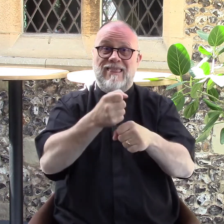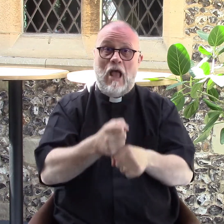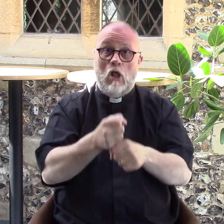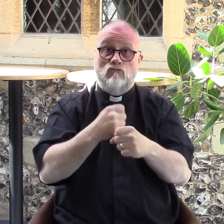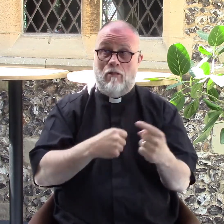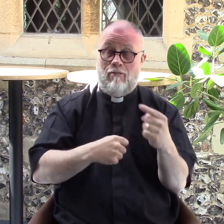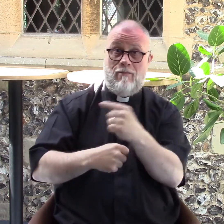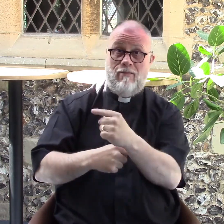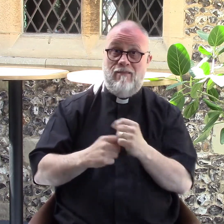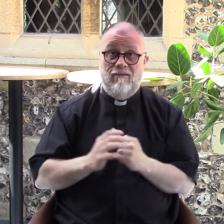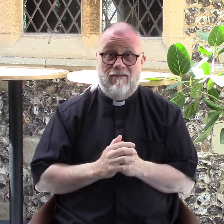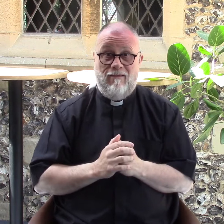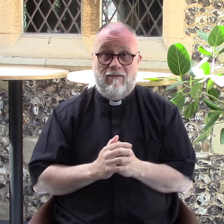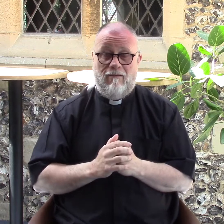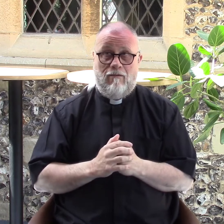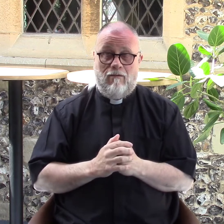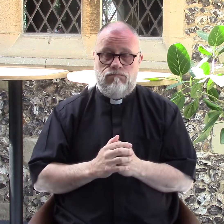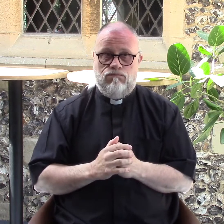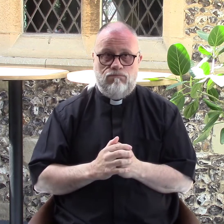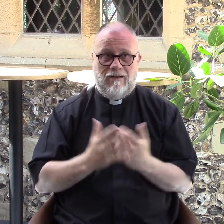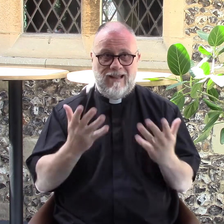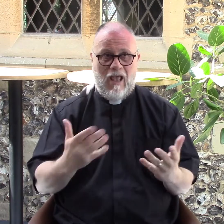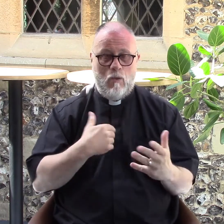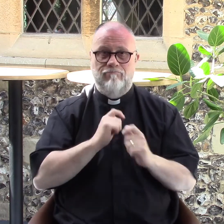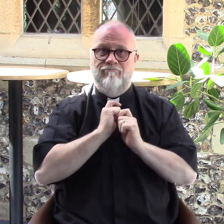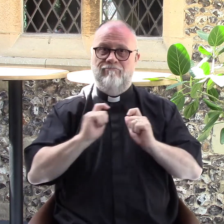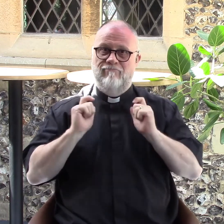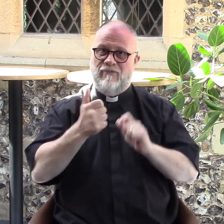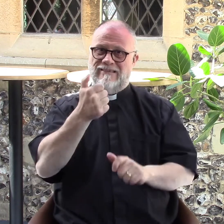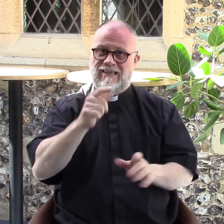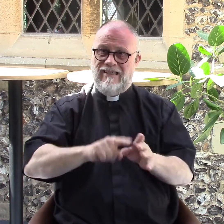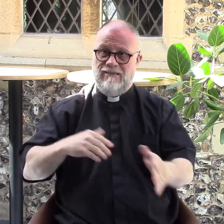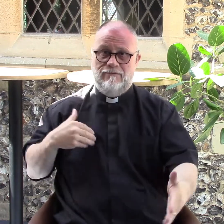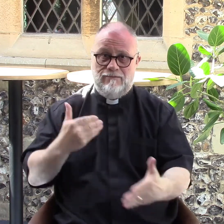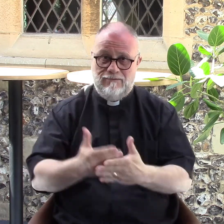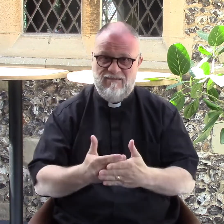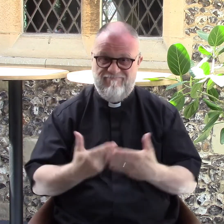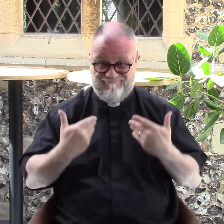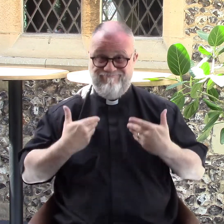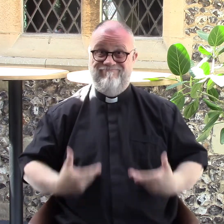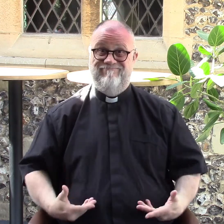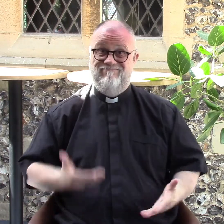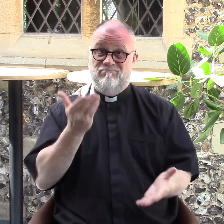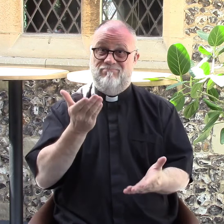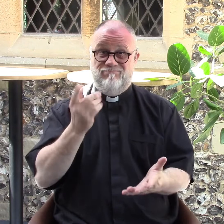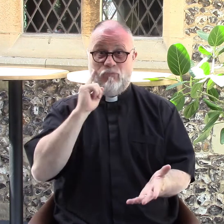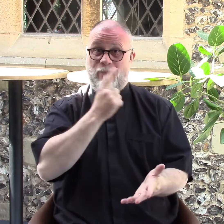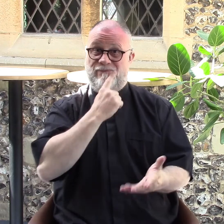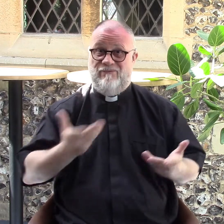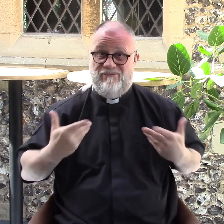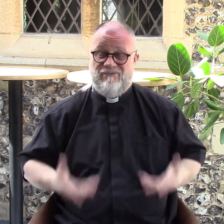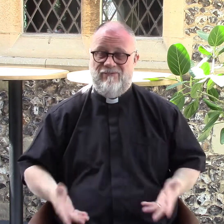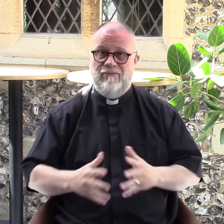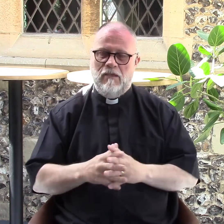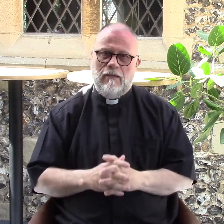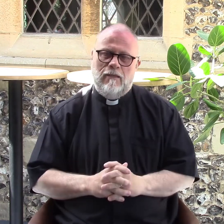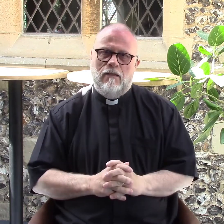That's where I am now, wow, so I've been a priest for about six years as you can see.